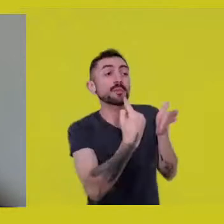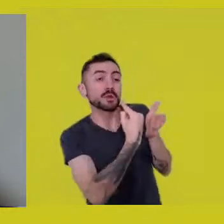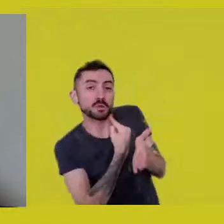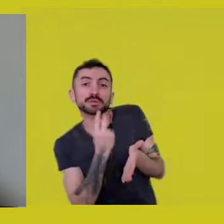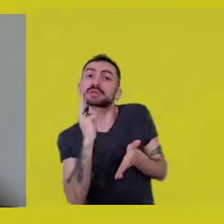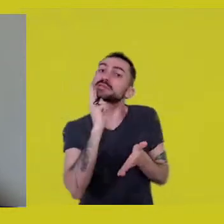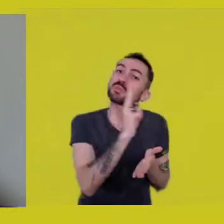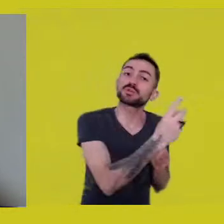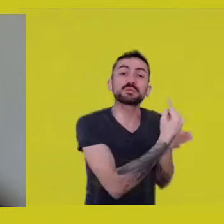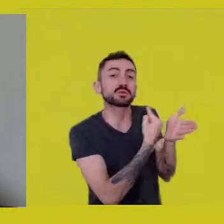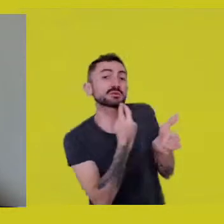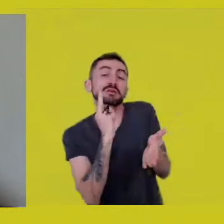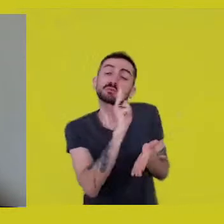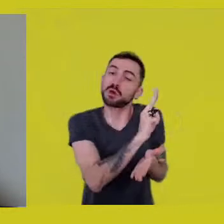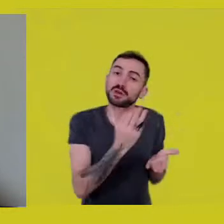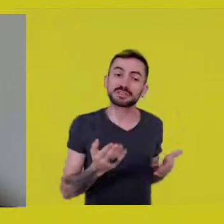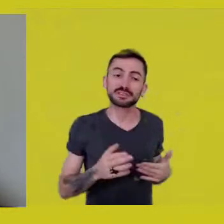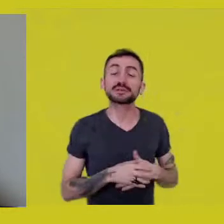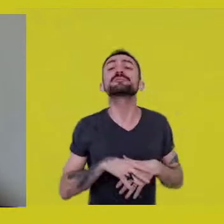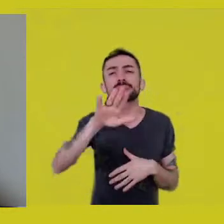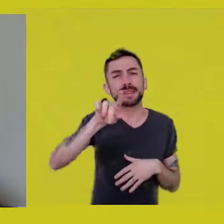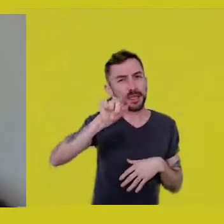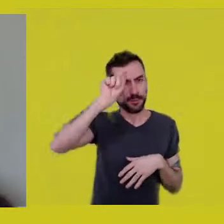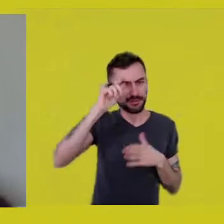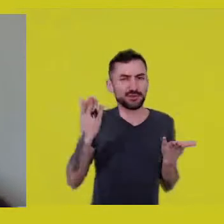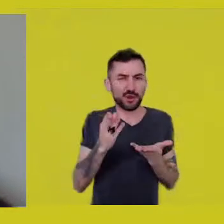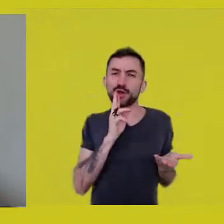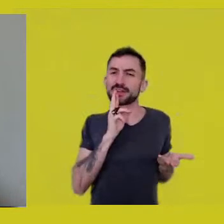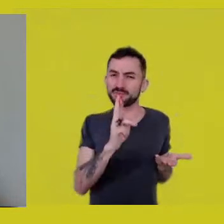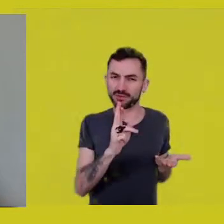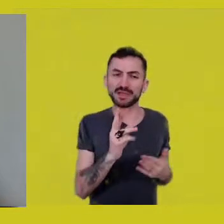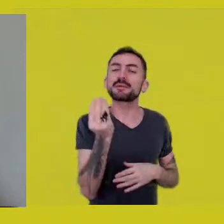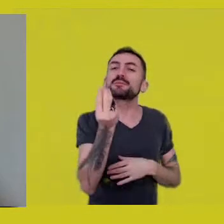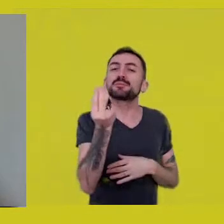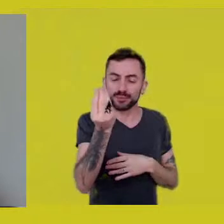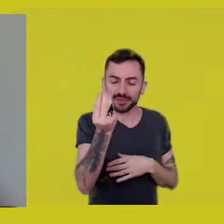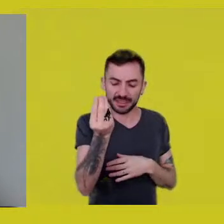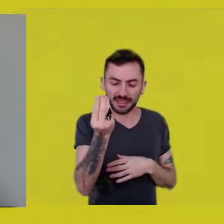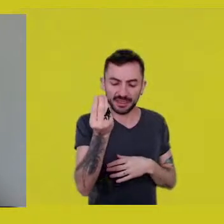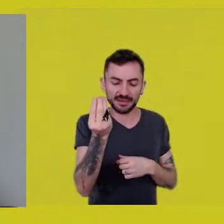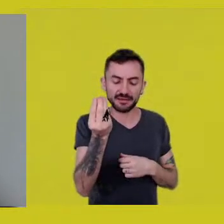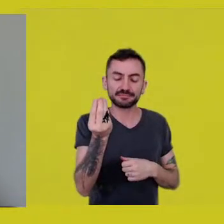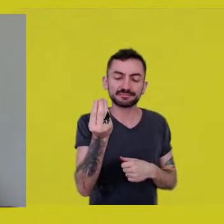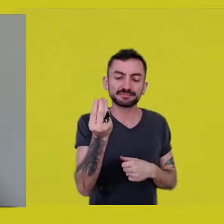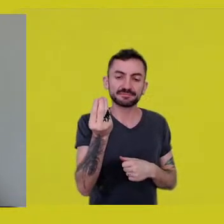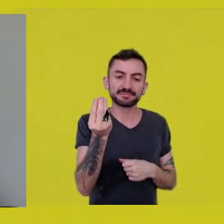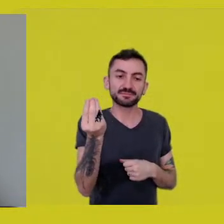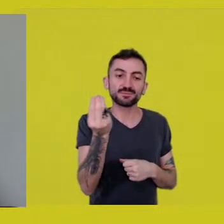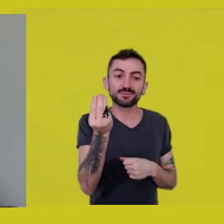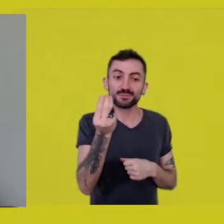I’d rather answer now, because it creates a...